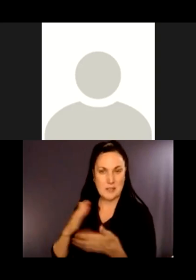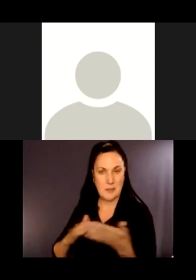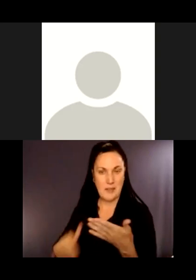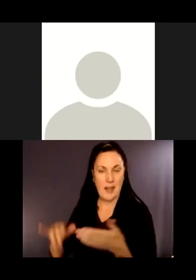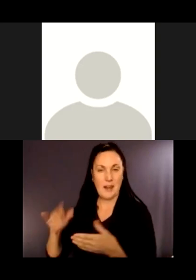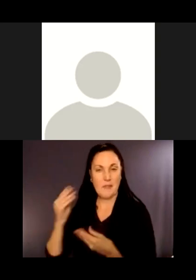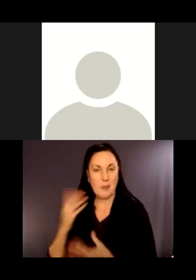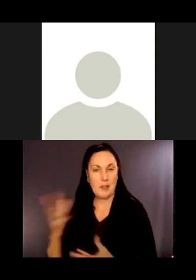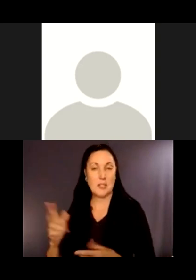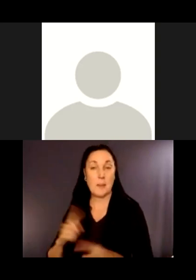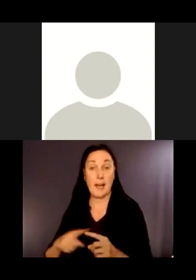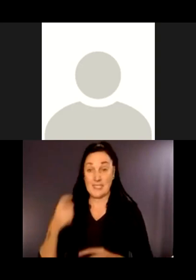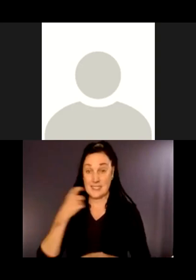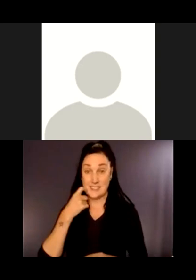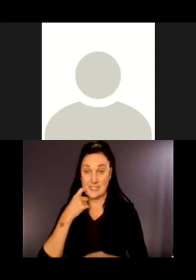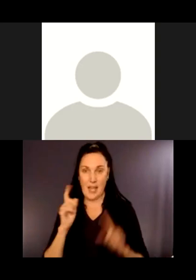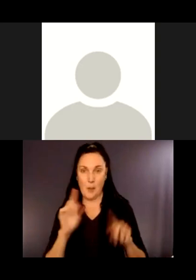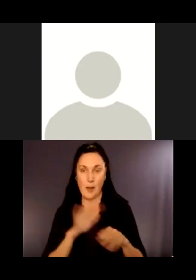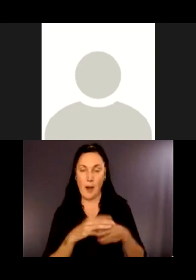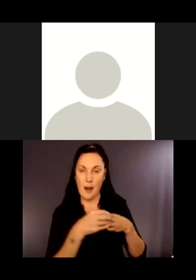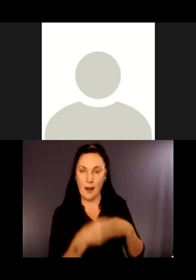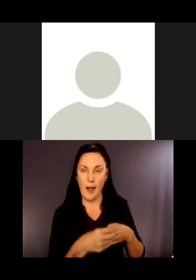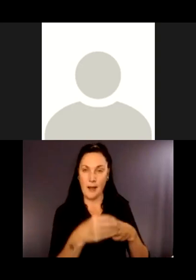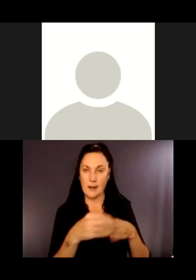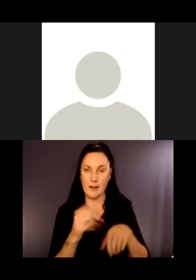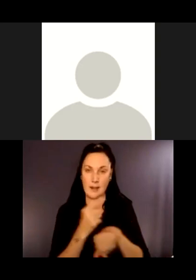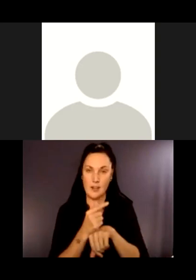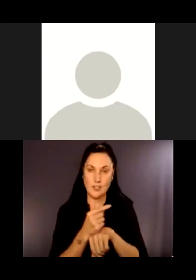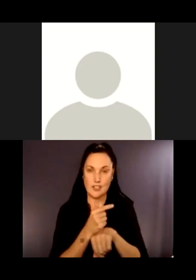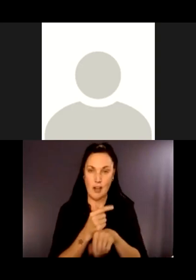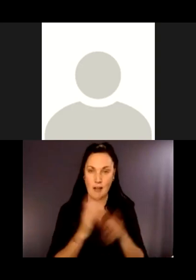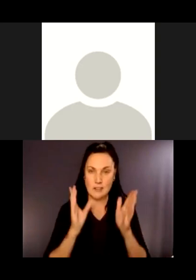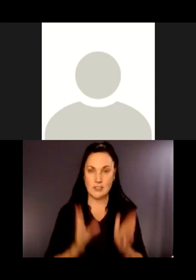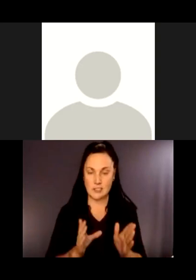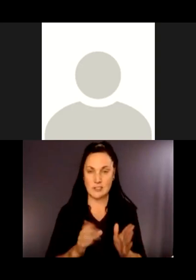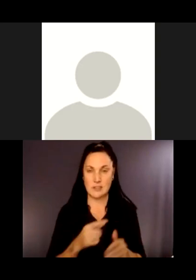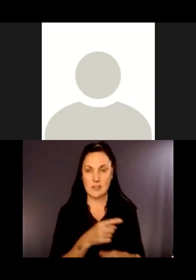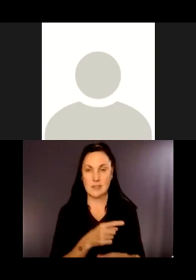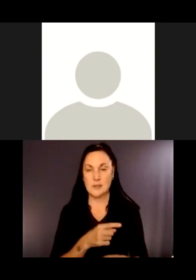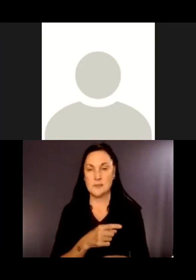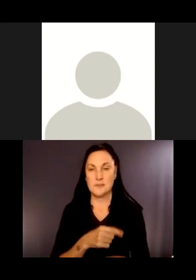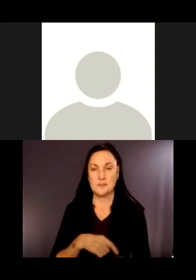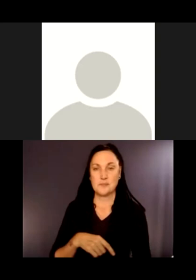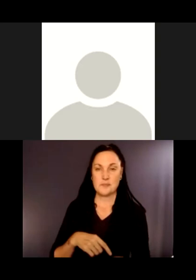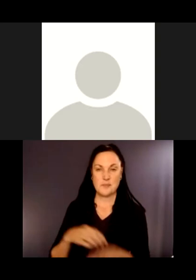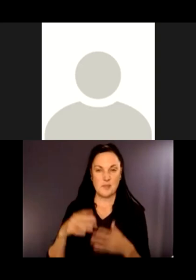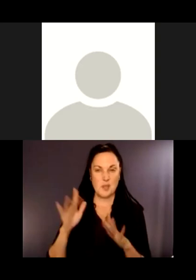Actually, I just went on kind of a guided geologist on a website